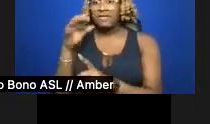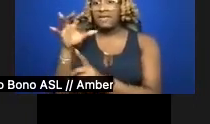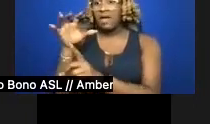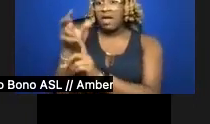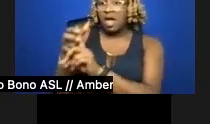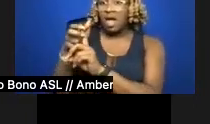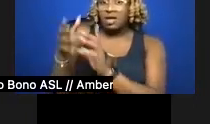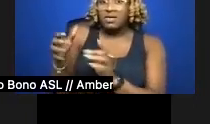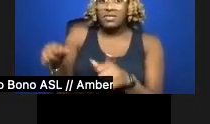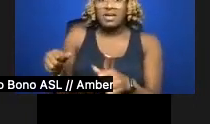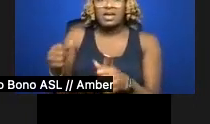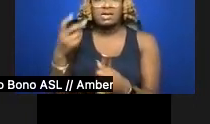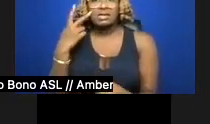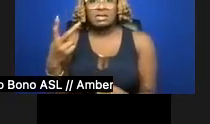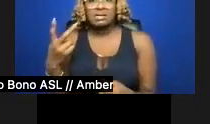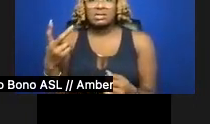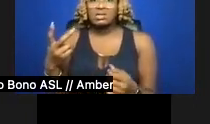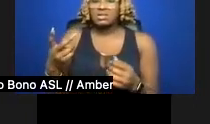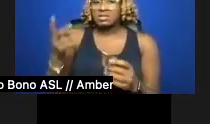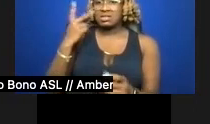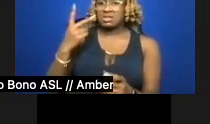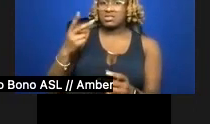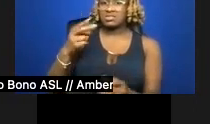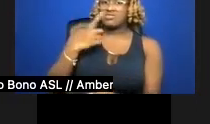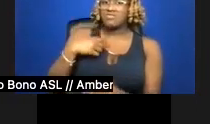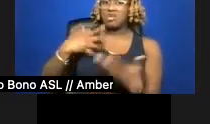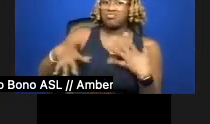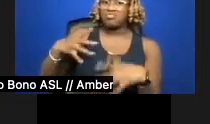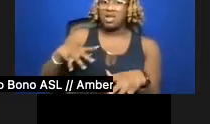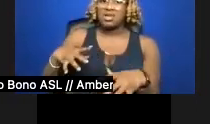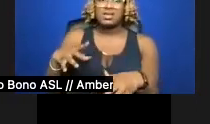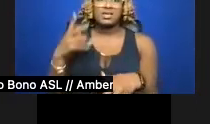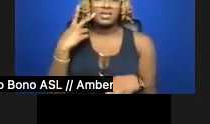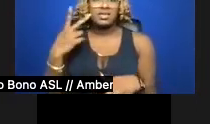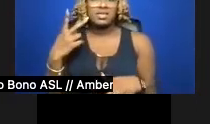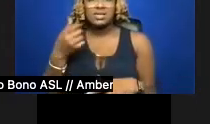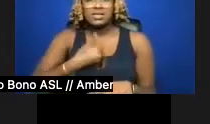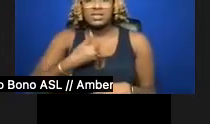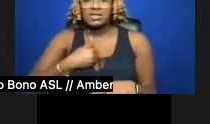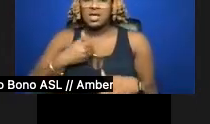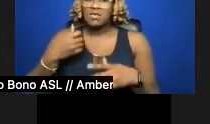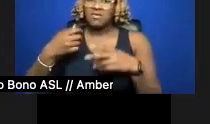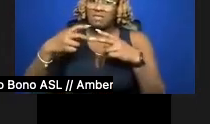of redress, to self-neuter at will every night. Their faces imply something like a smile—